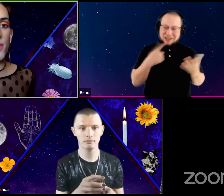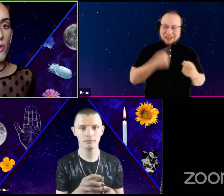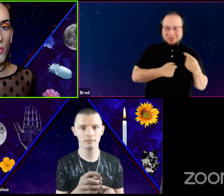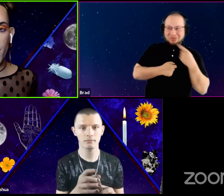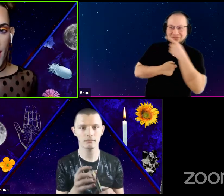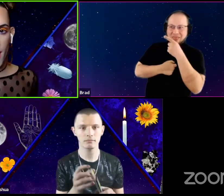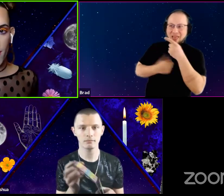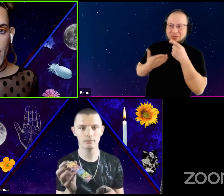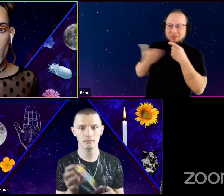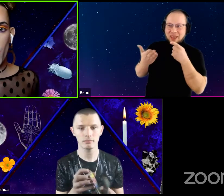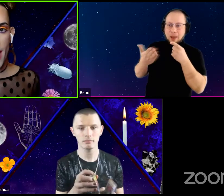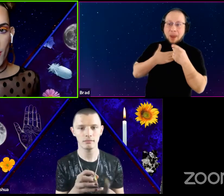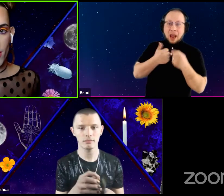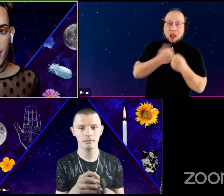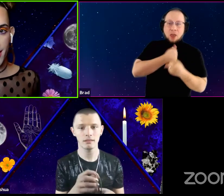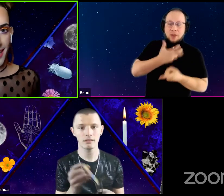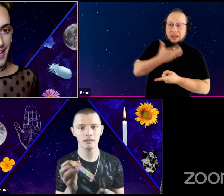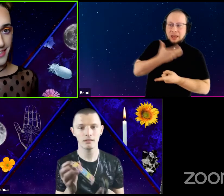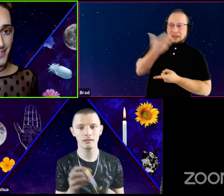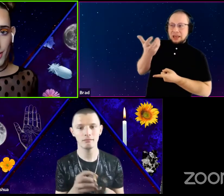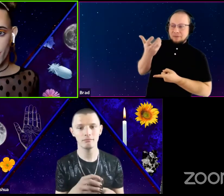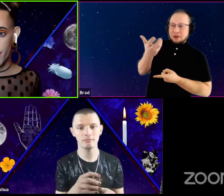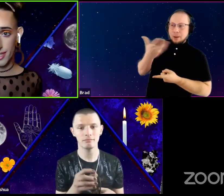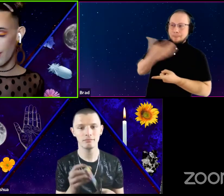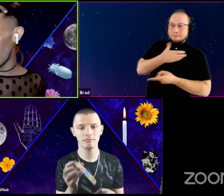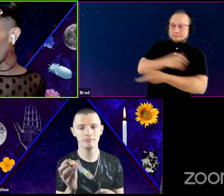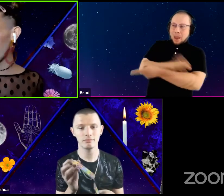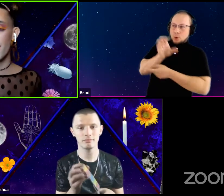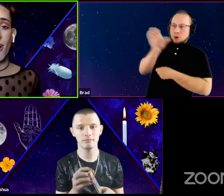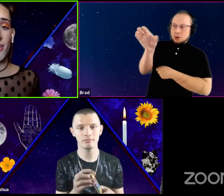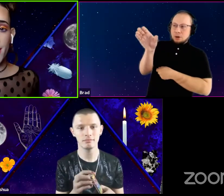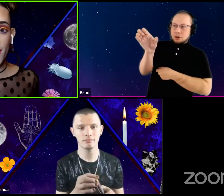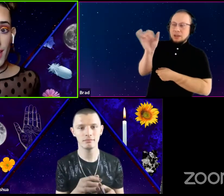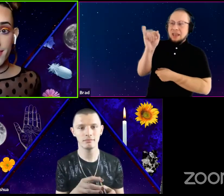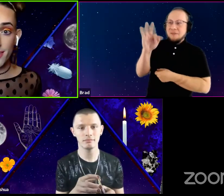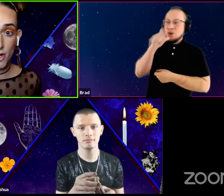with love and with power. And so if I don't need all of these fancy garments,